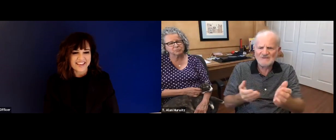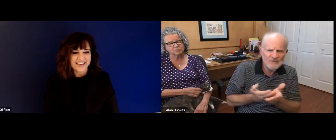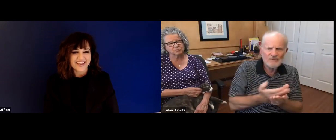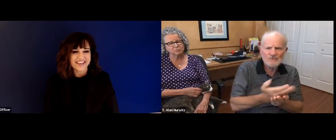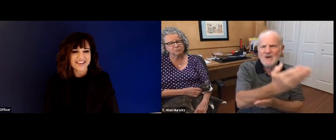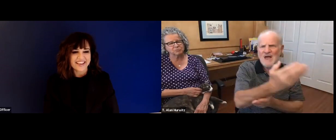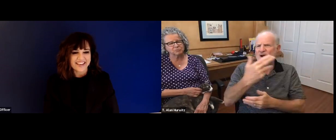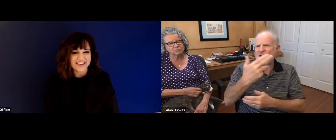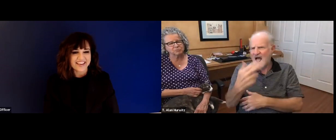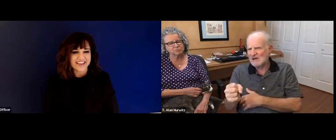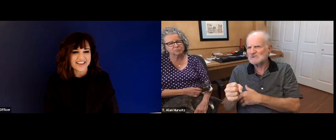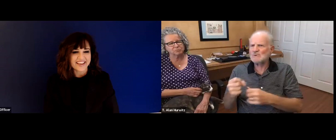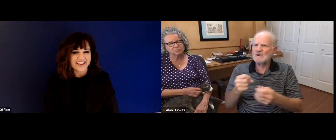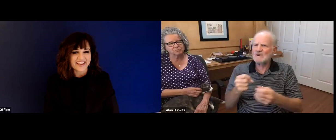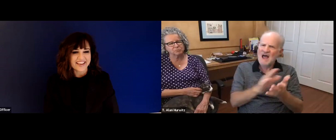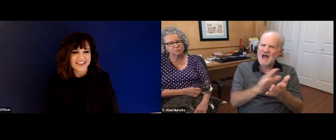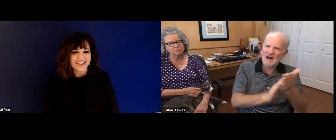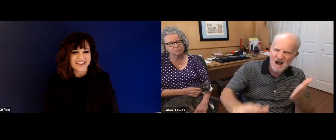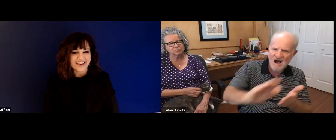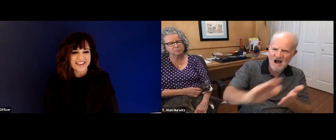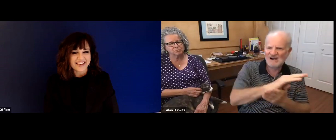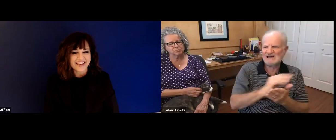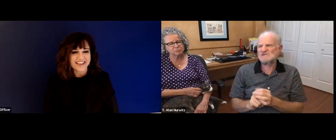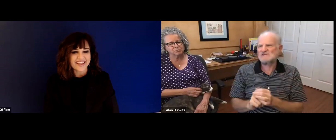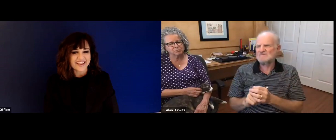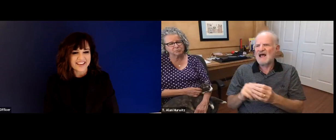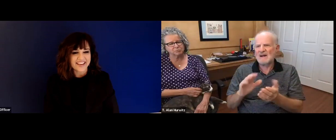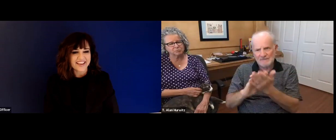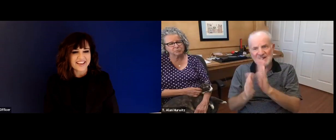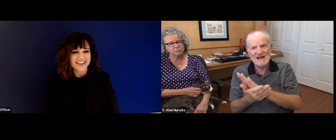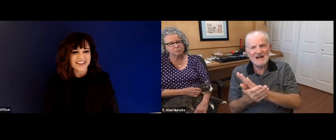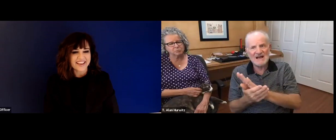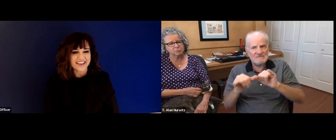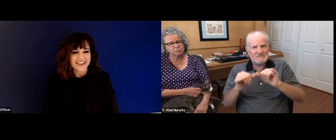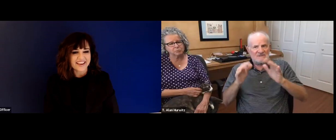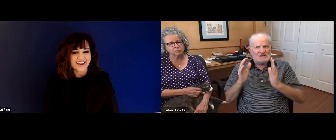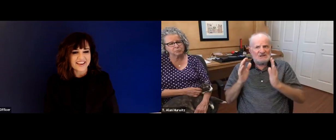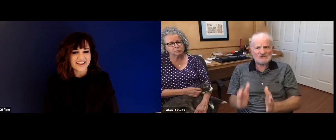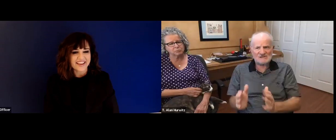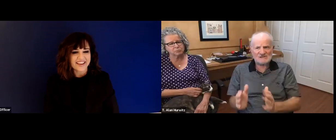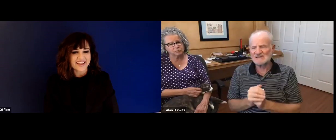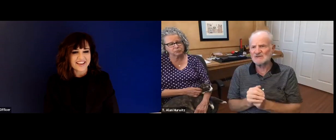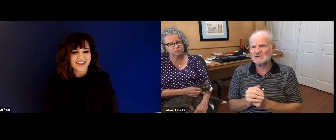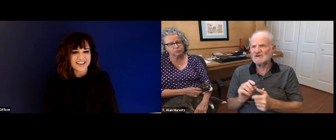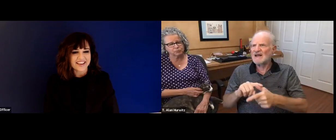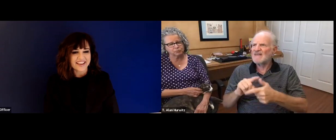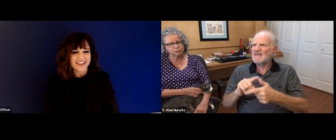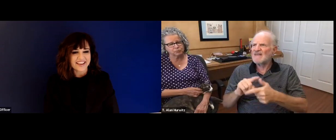happened to be pretty talented with math and science and enjoyed those fields. I enjoyed those courses. So I ended up